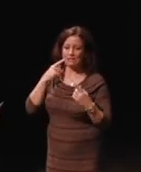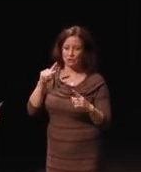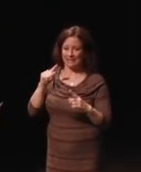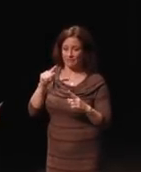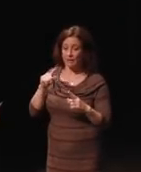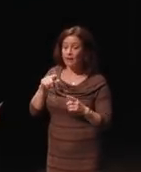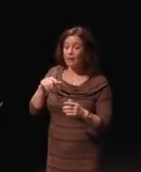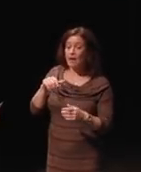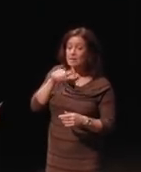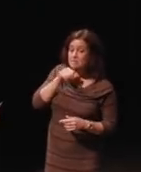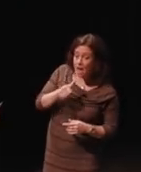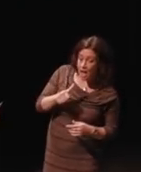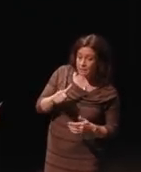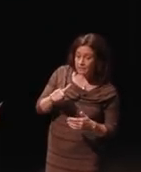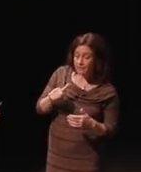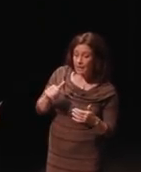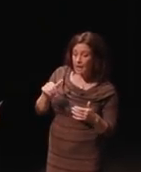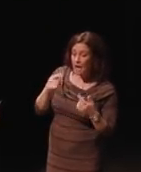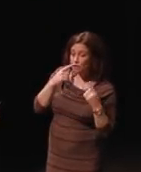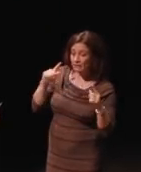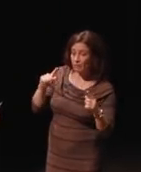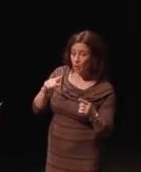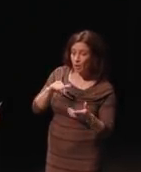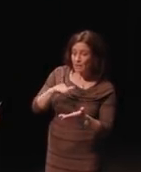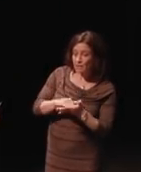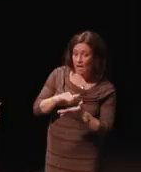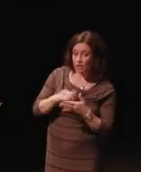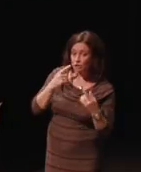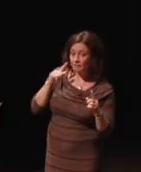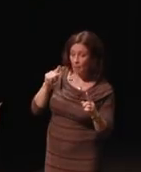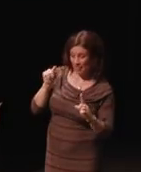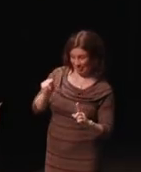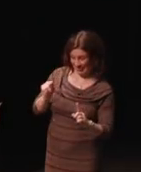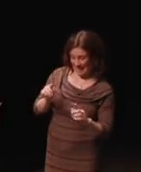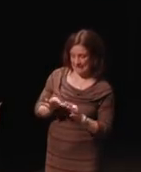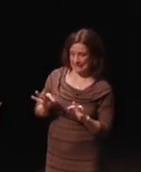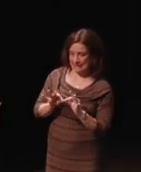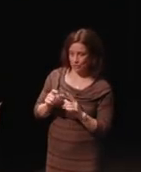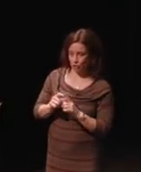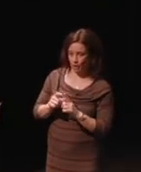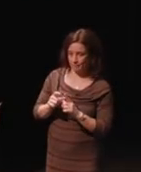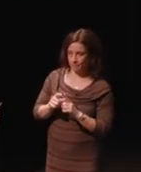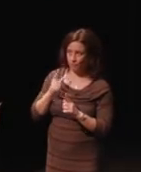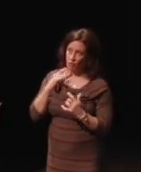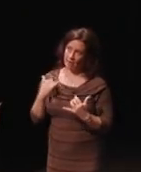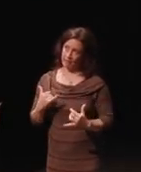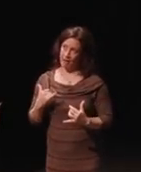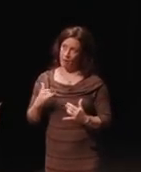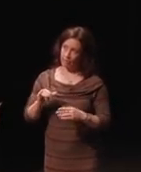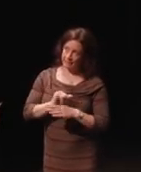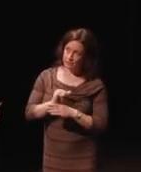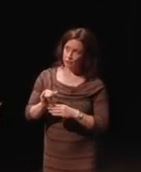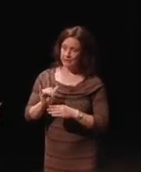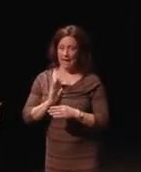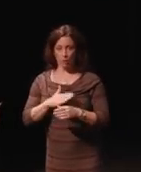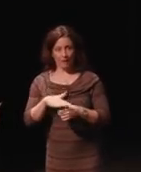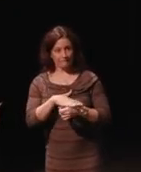Again, I think that at this point on our industry, in our environment, a lot is achievable,